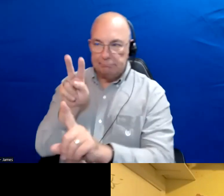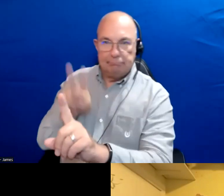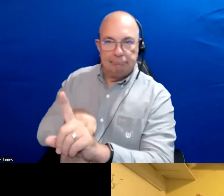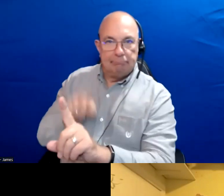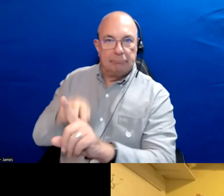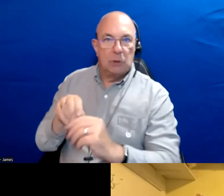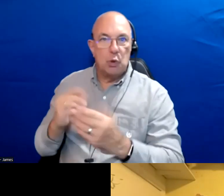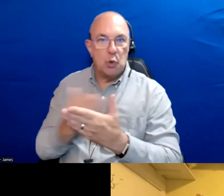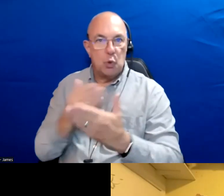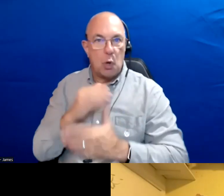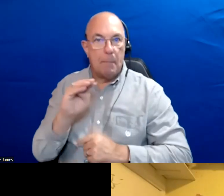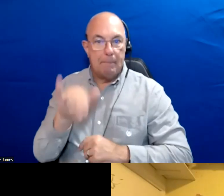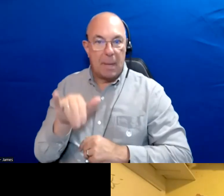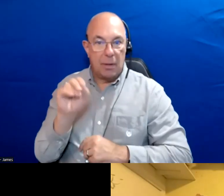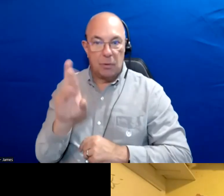our new mayor.